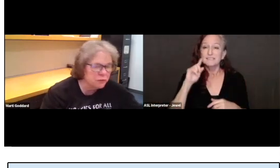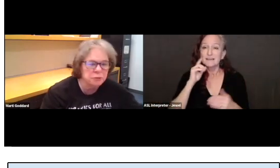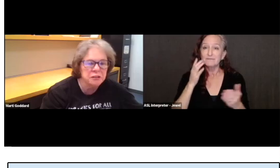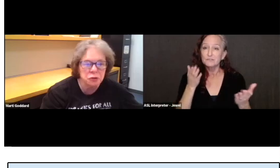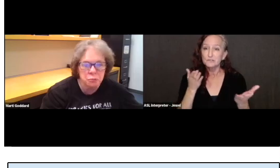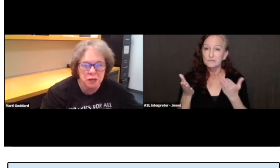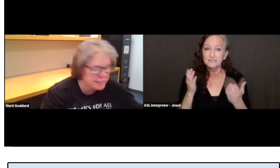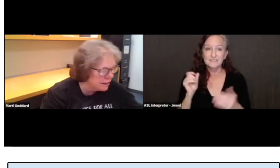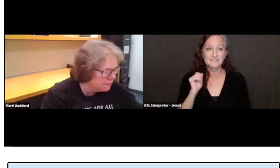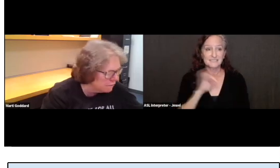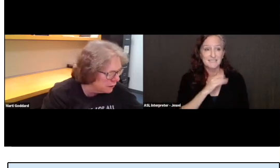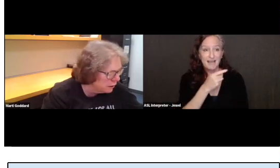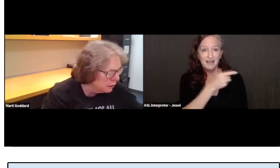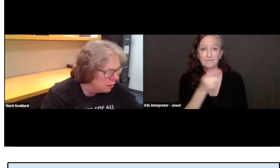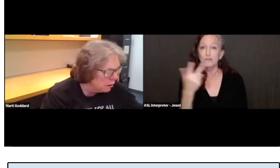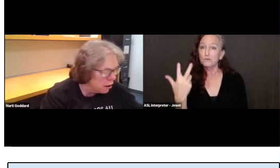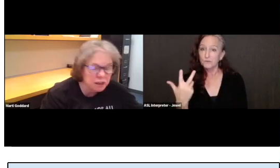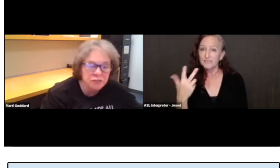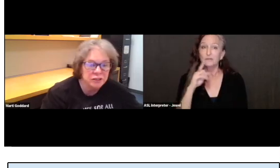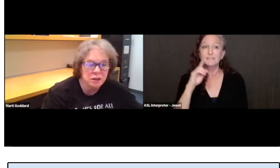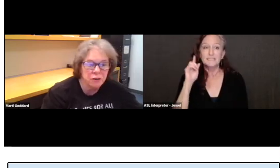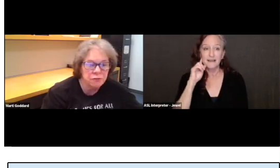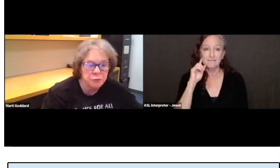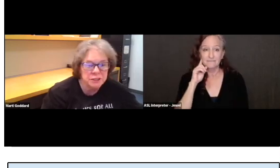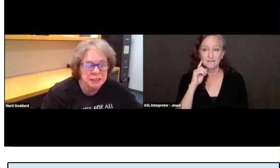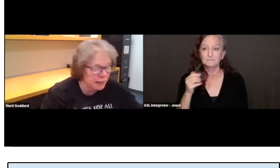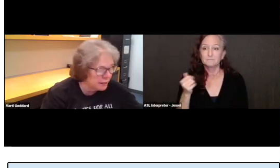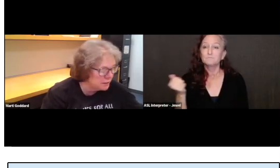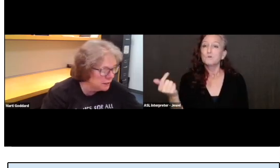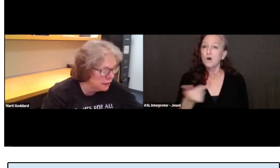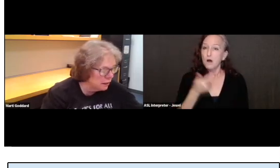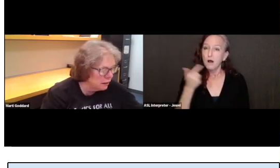three of whom are deaf, all of us are fluent in ASL.